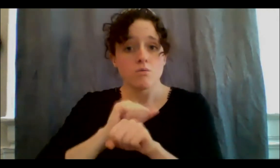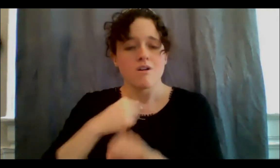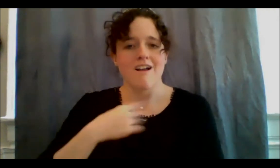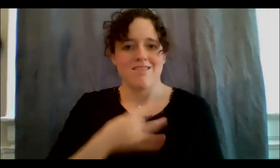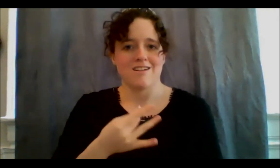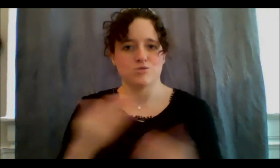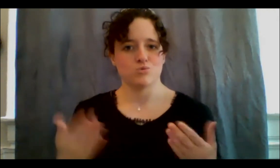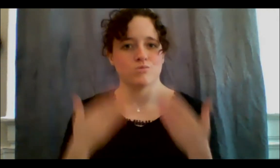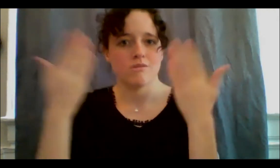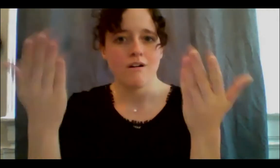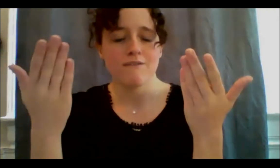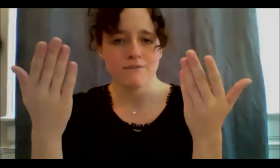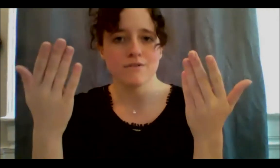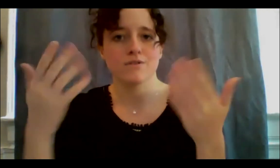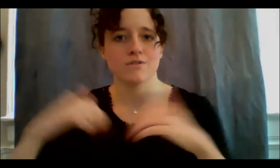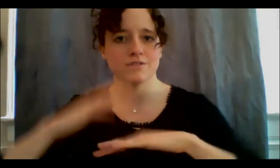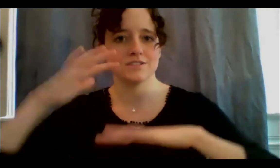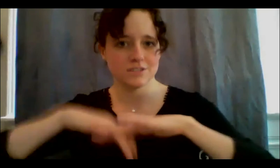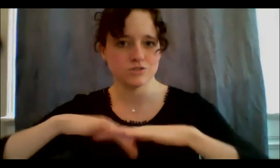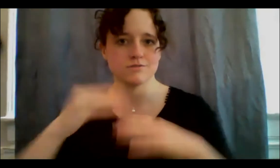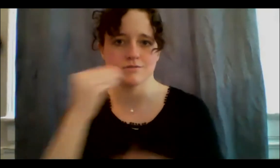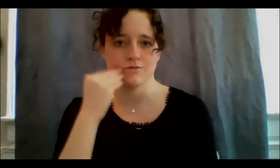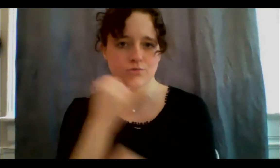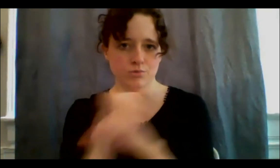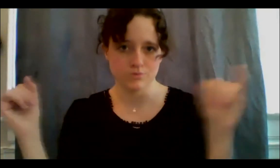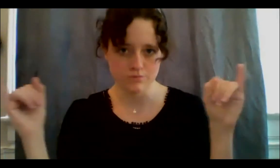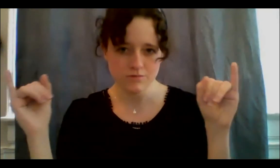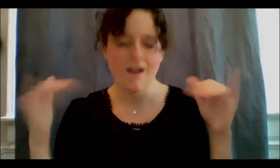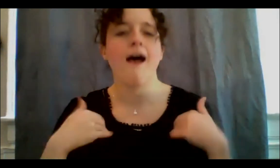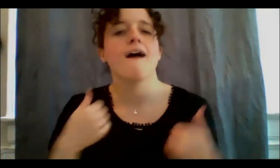created a couple not-for-profits through NishDish, and how we've done that is